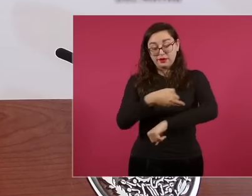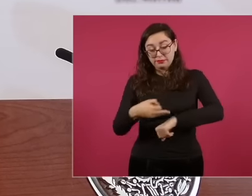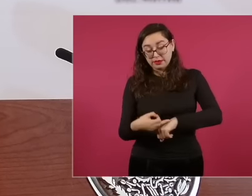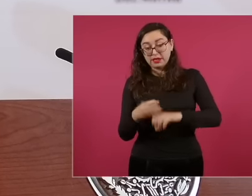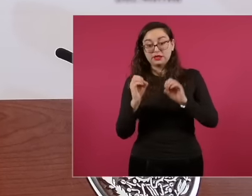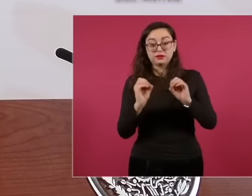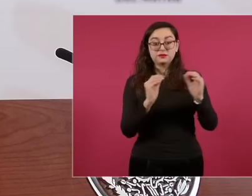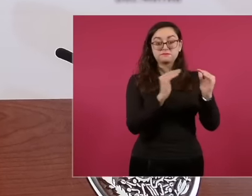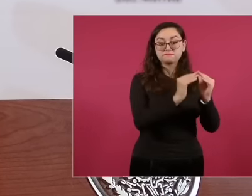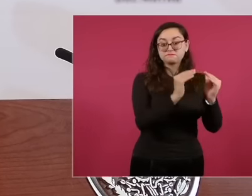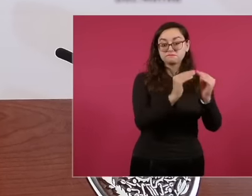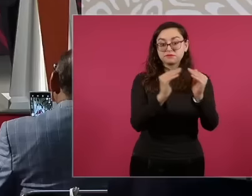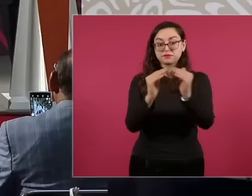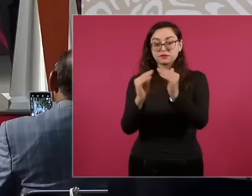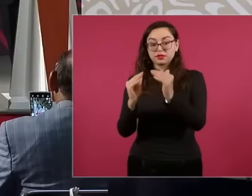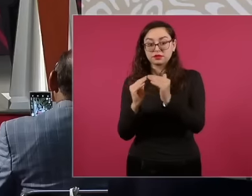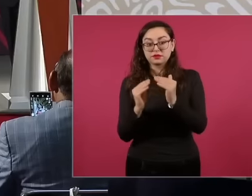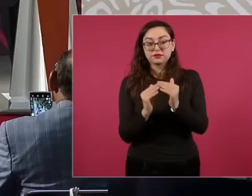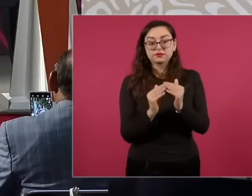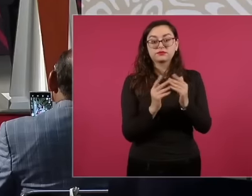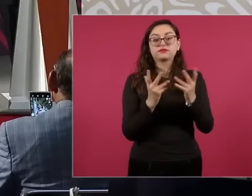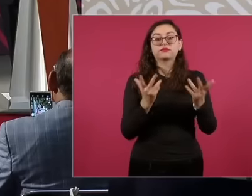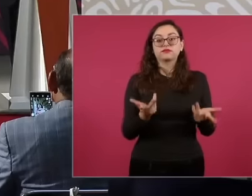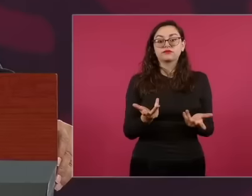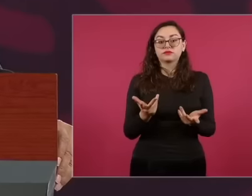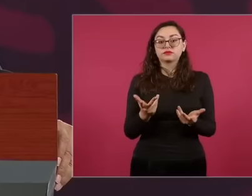savings that the president mentions, nothing more than those 35